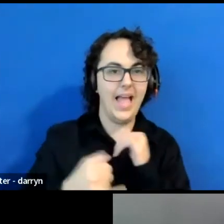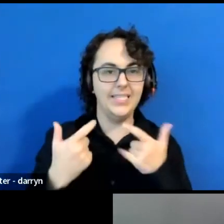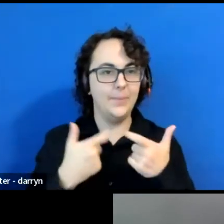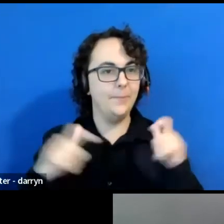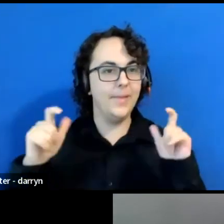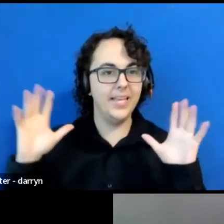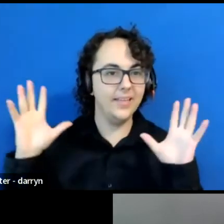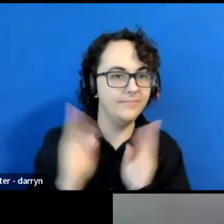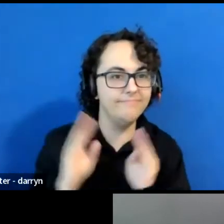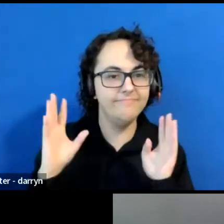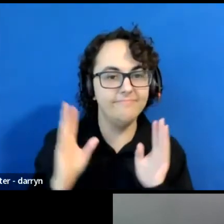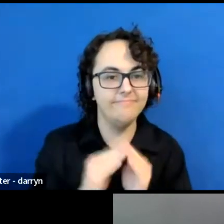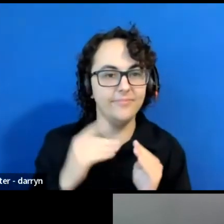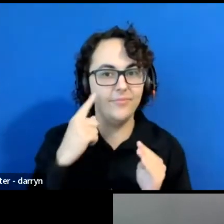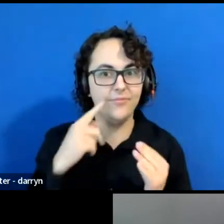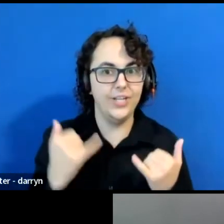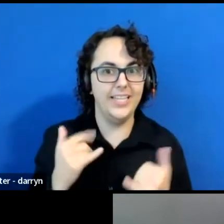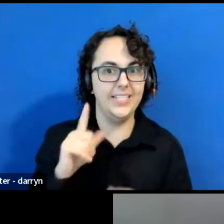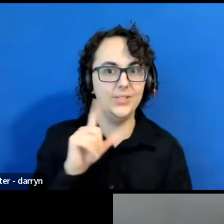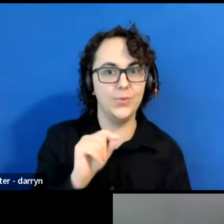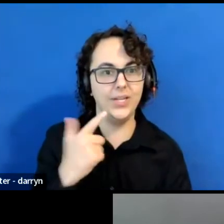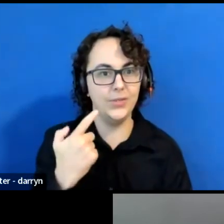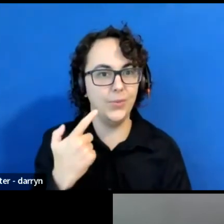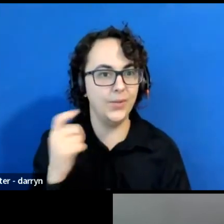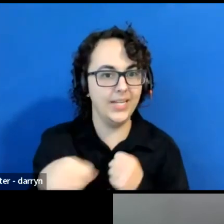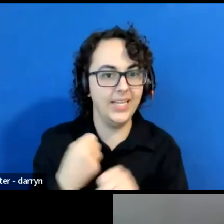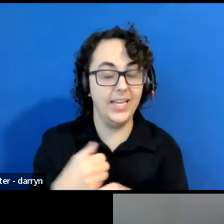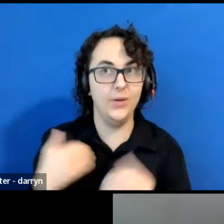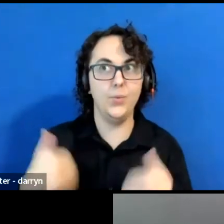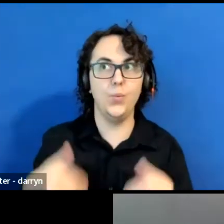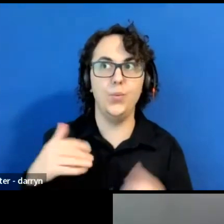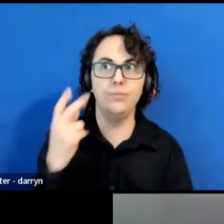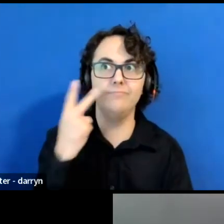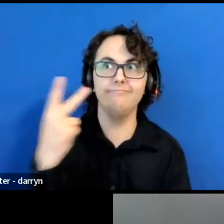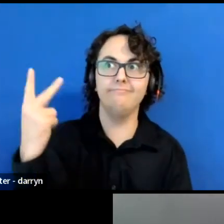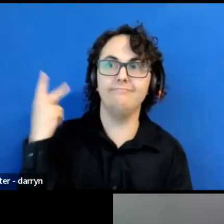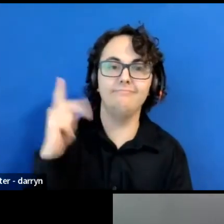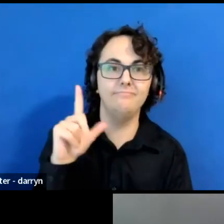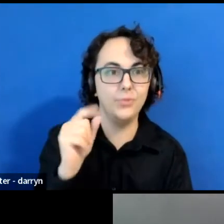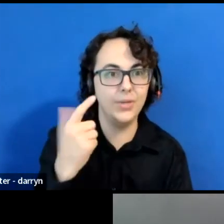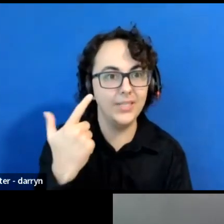and what year it's been. We've been reopening our theaters amid the challenges